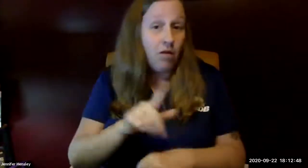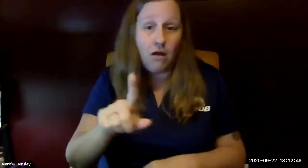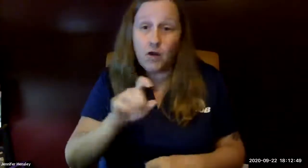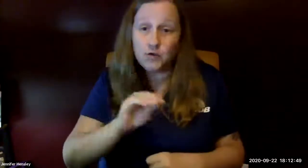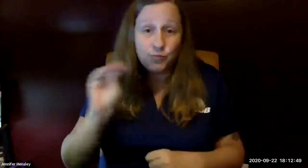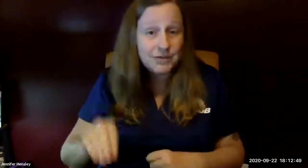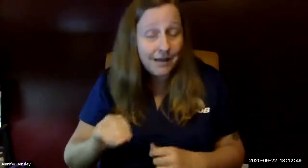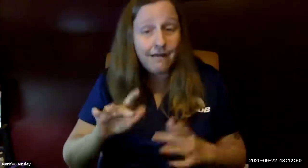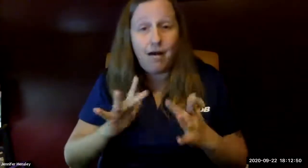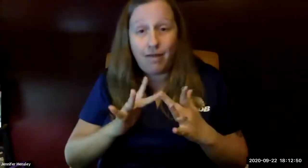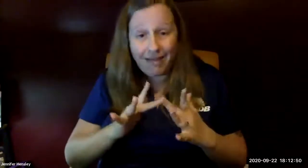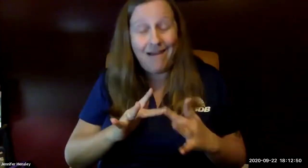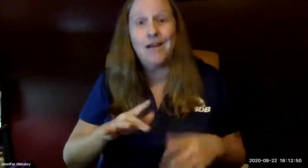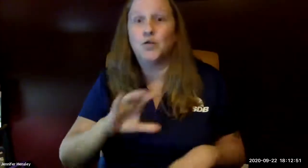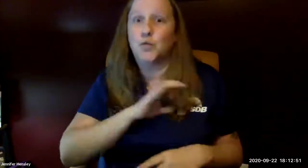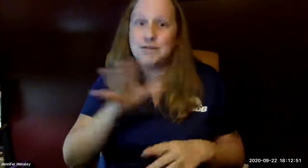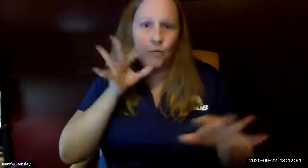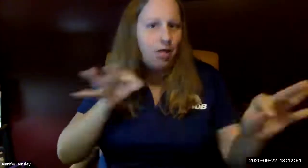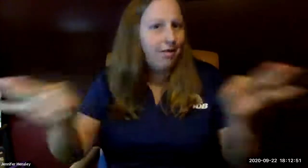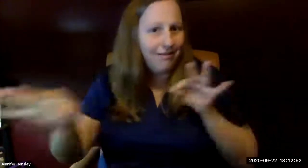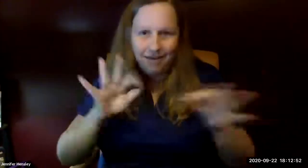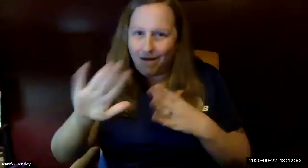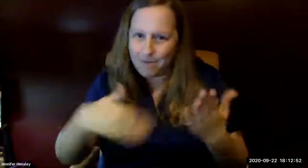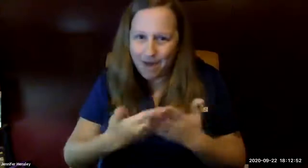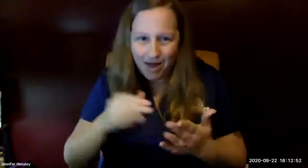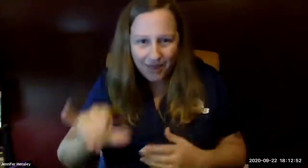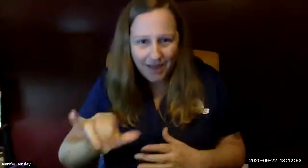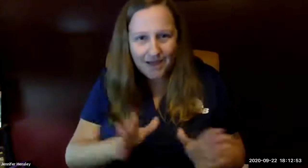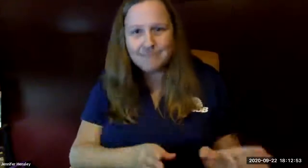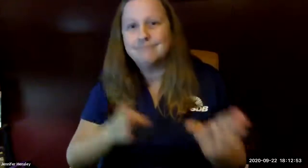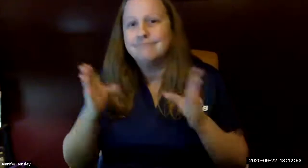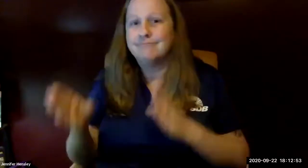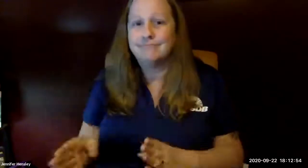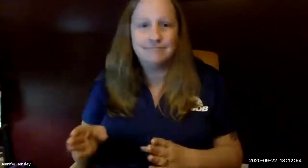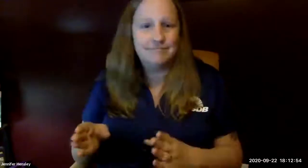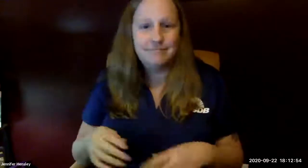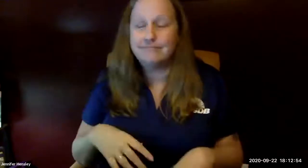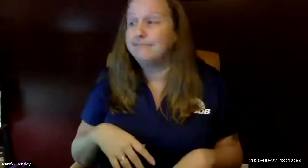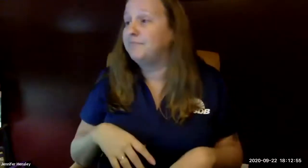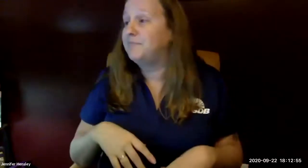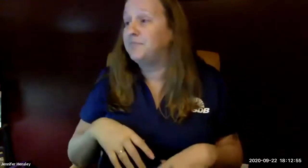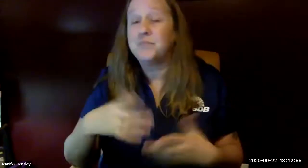the deaf mentor program is also